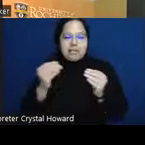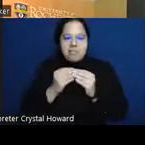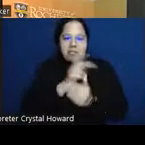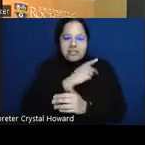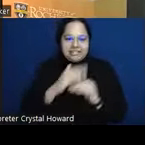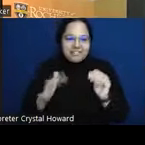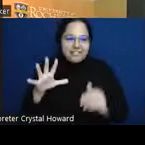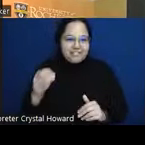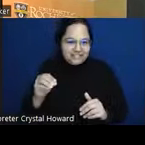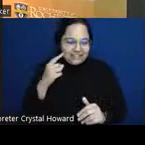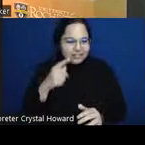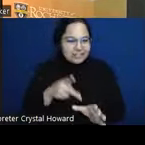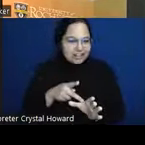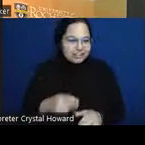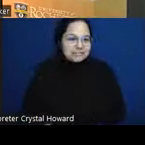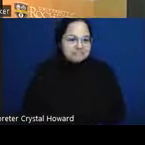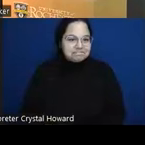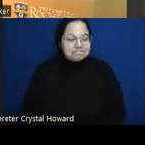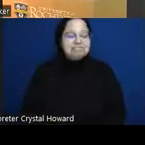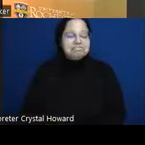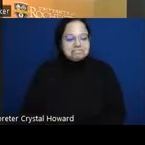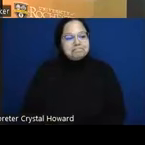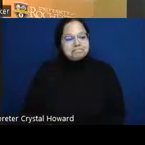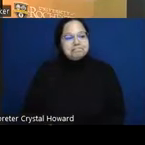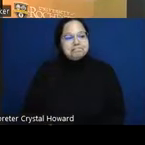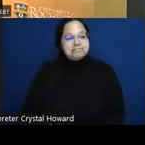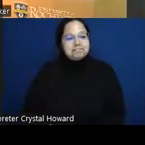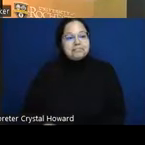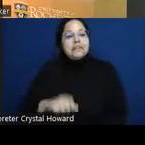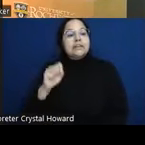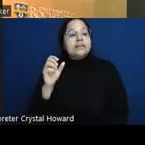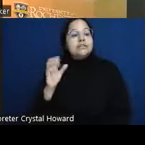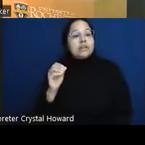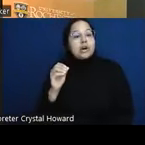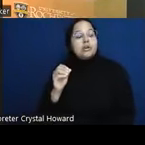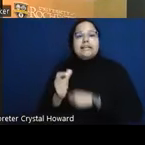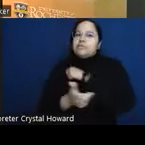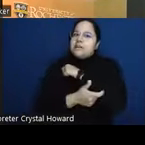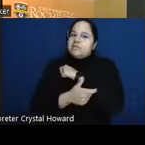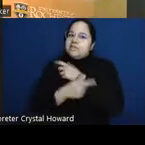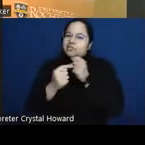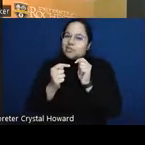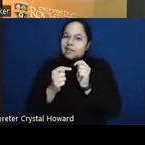solution to this problem but it is mathematically unavoidable um I spared you the math um but if you